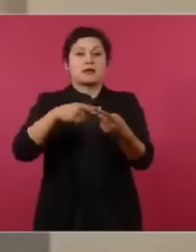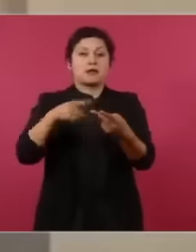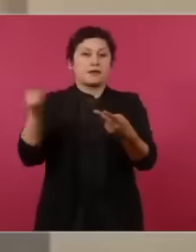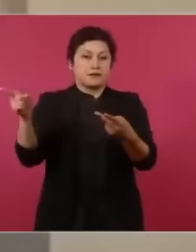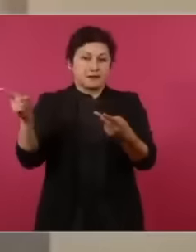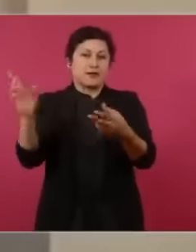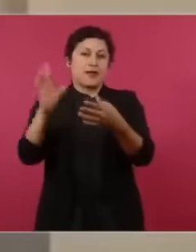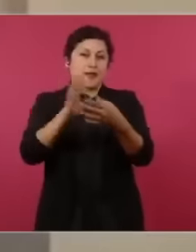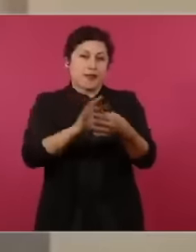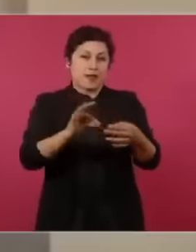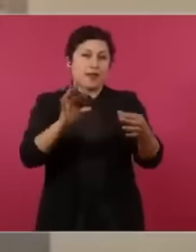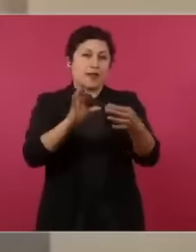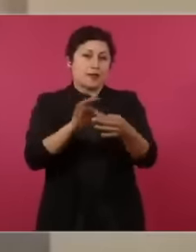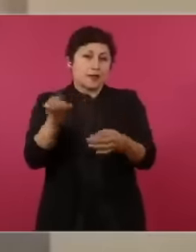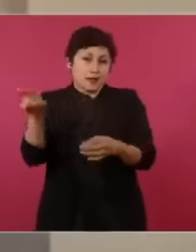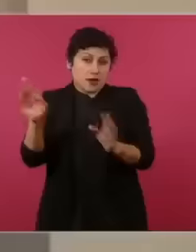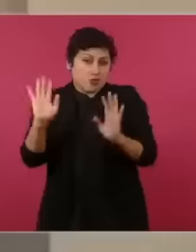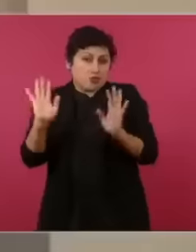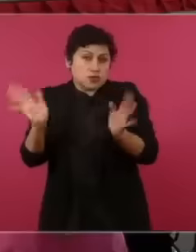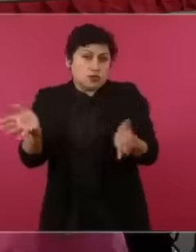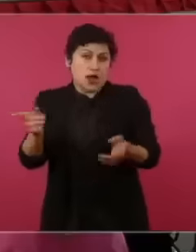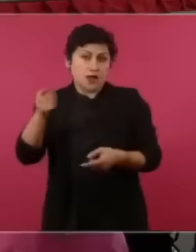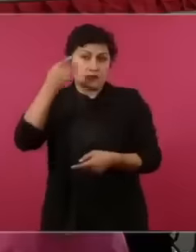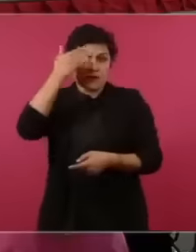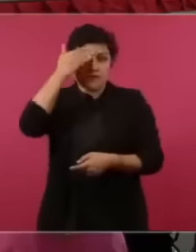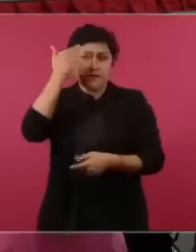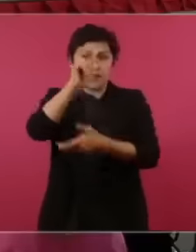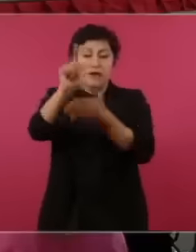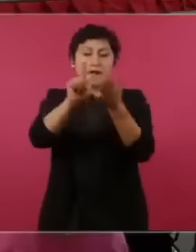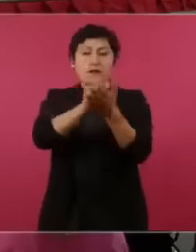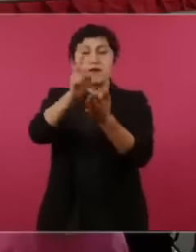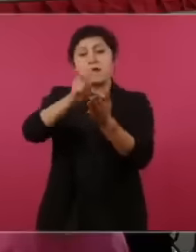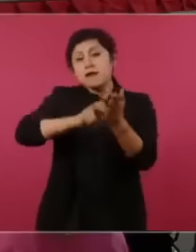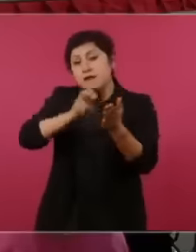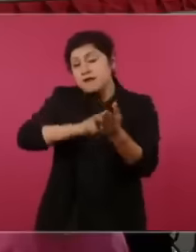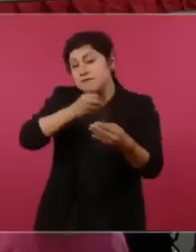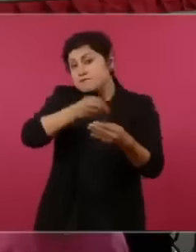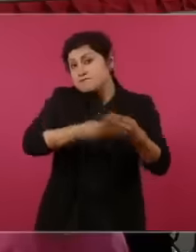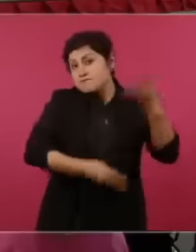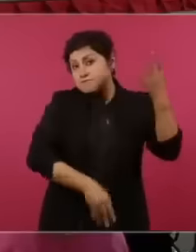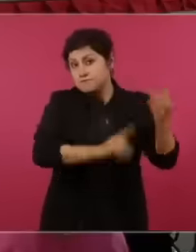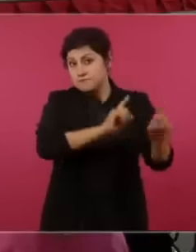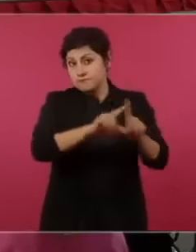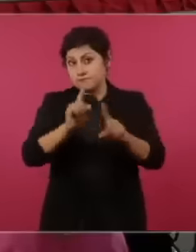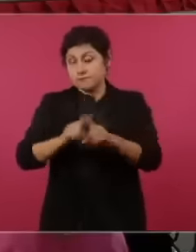the so-called reforms and this is in fact with